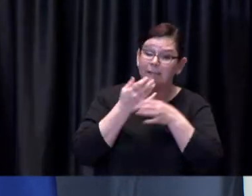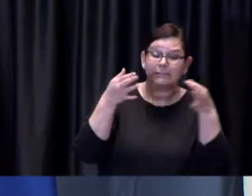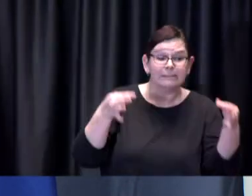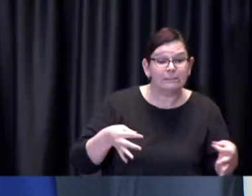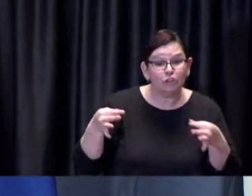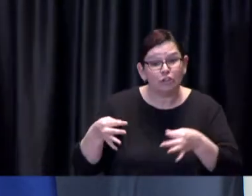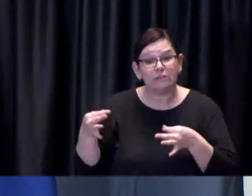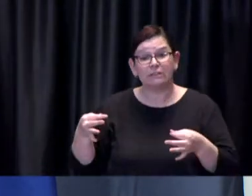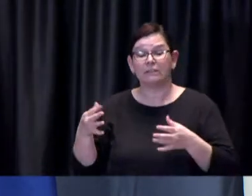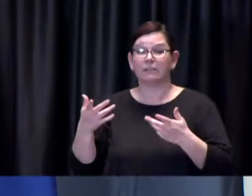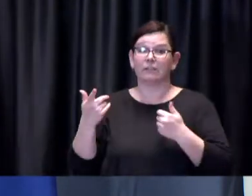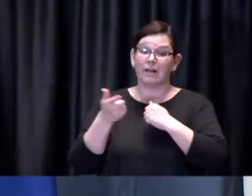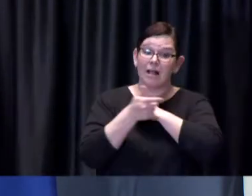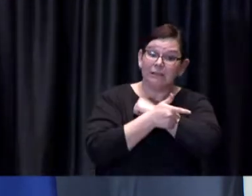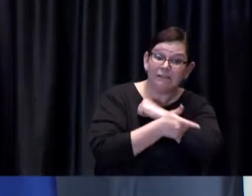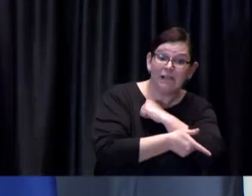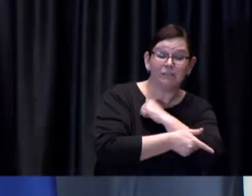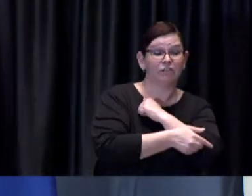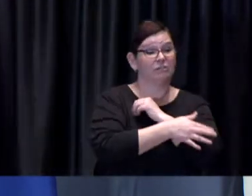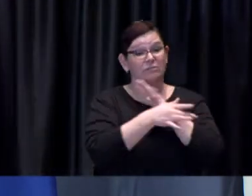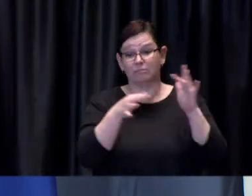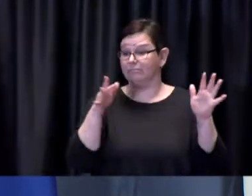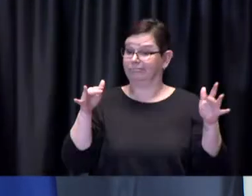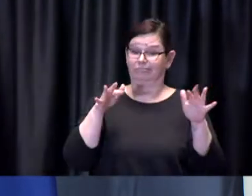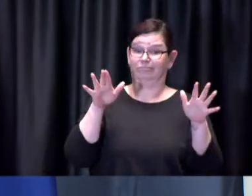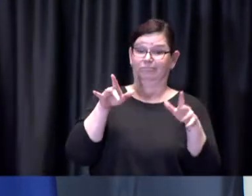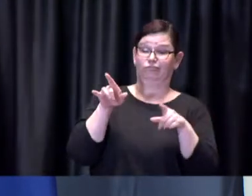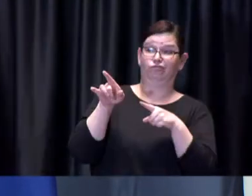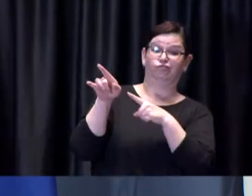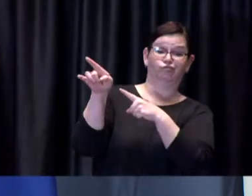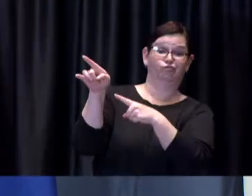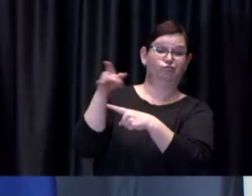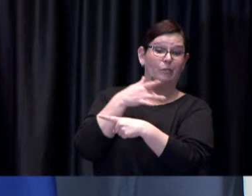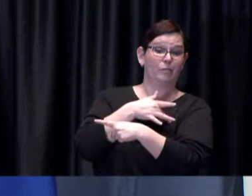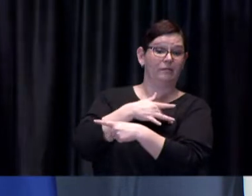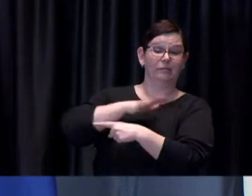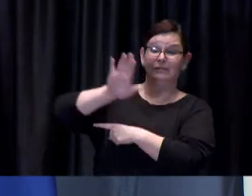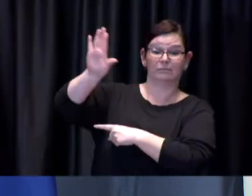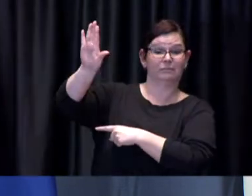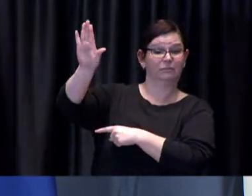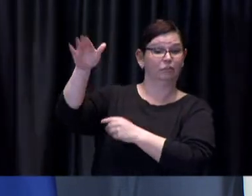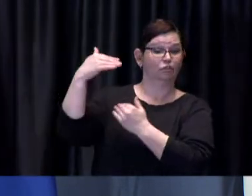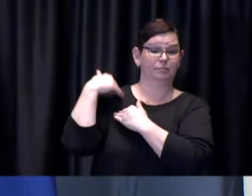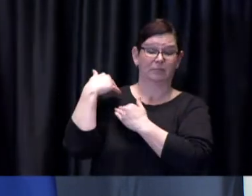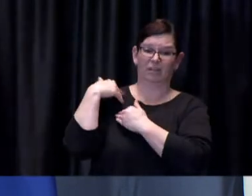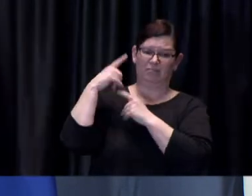are better made by the province because they have more clearer responsibility and ability to make those decisions uh